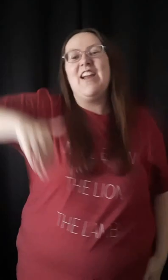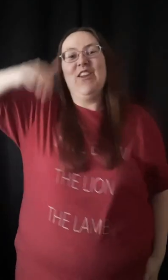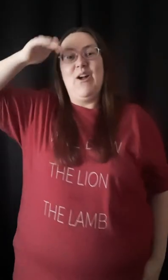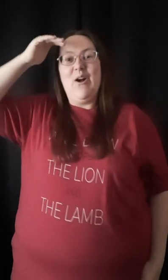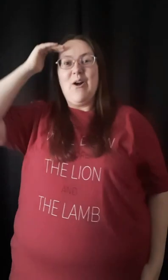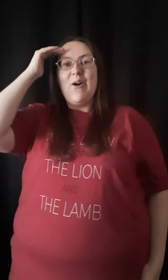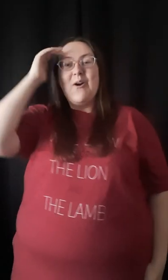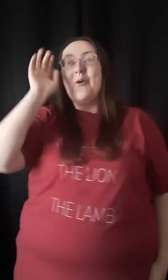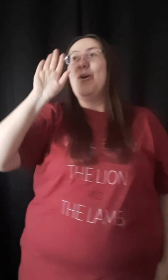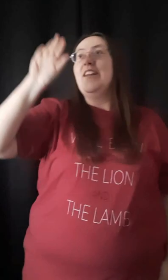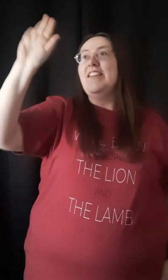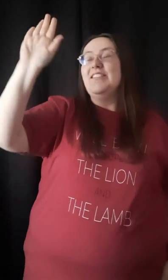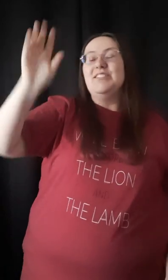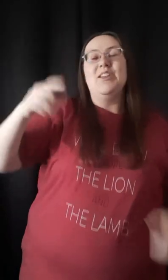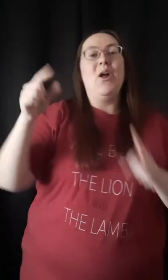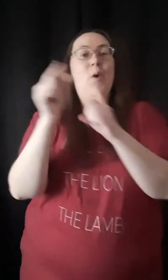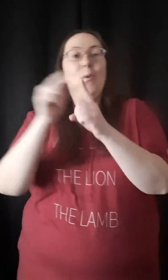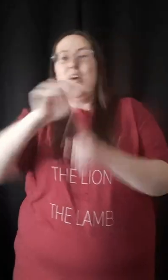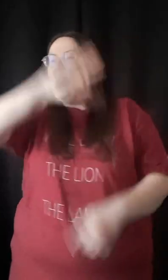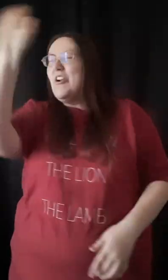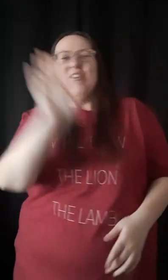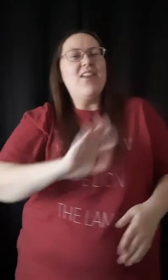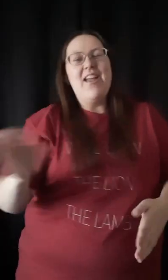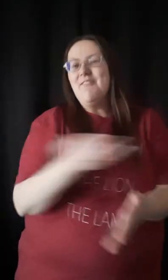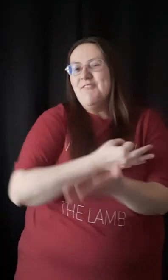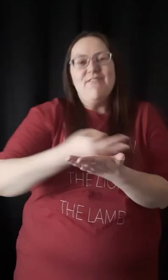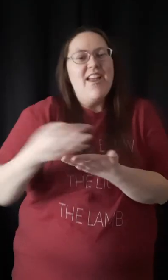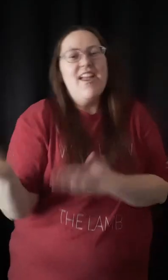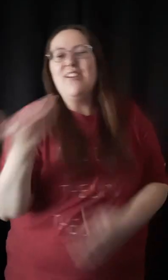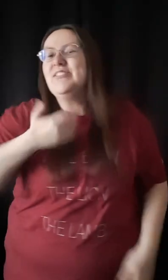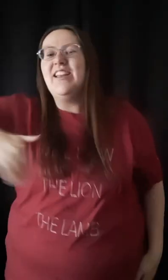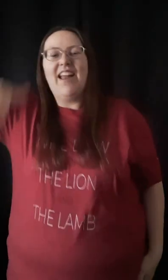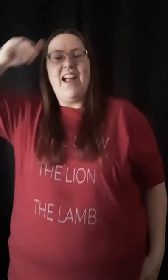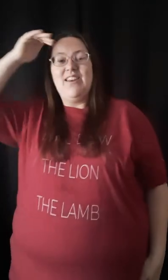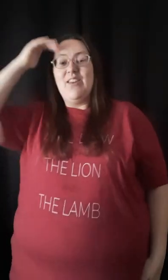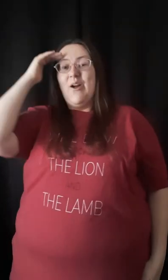And I know his Word never fails